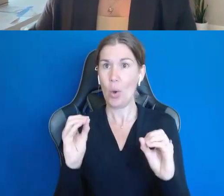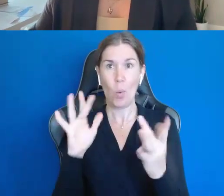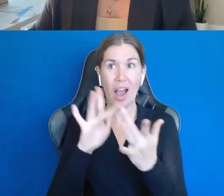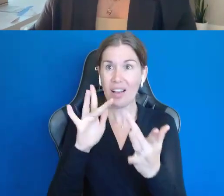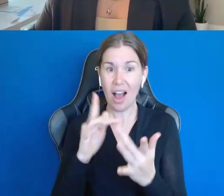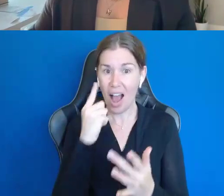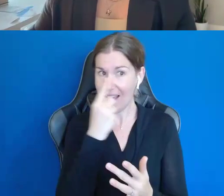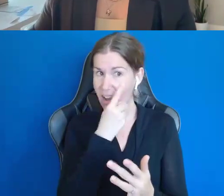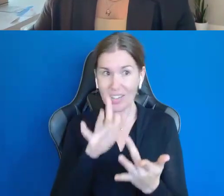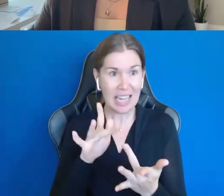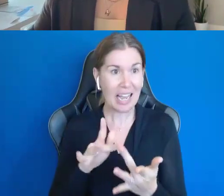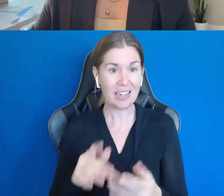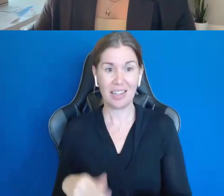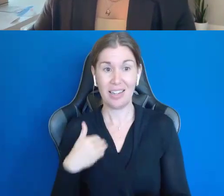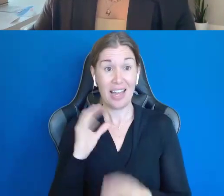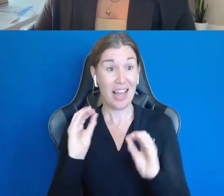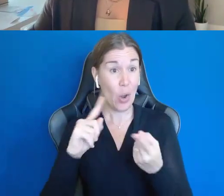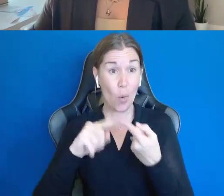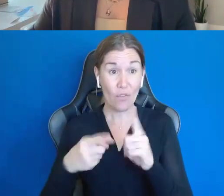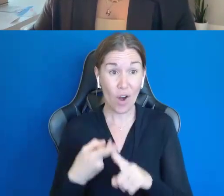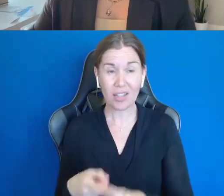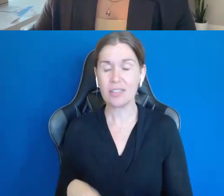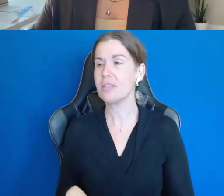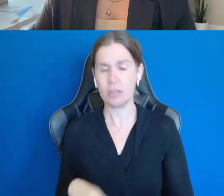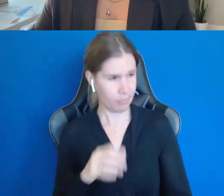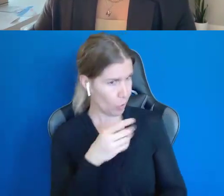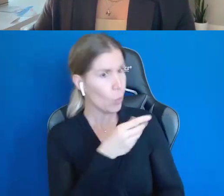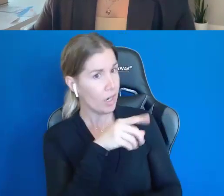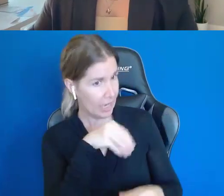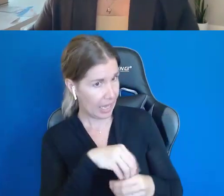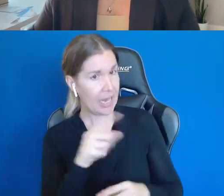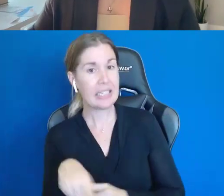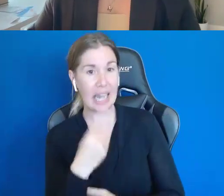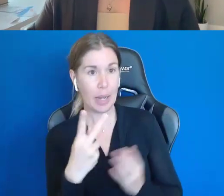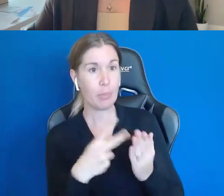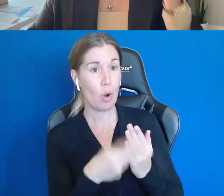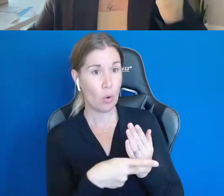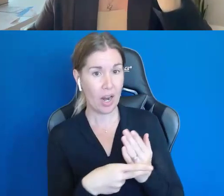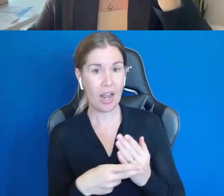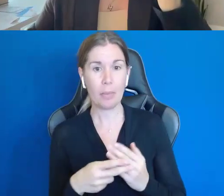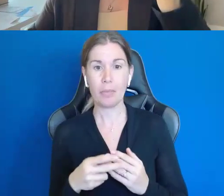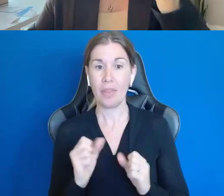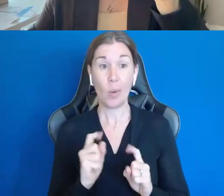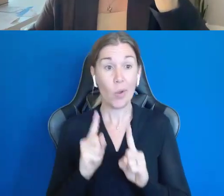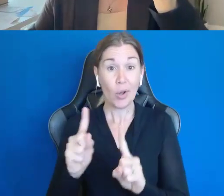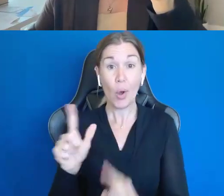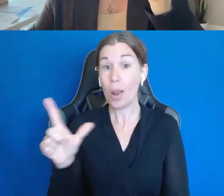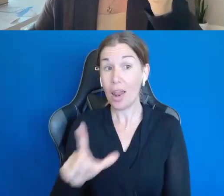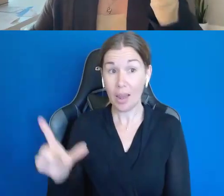Well, you were in a >> MICHAEL COYNE: I was in a day program. You were in a day program and they would take you to, like the library? Yep.